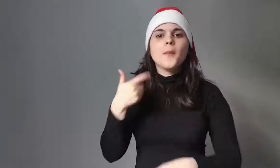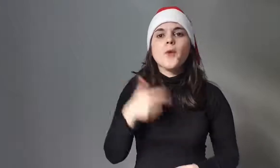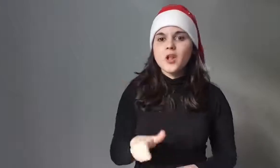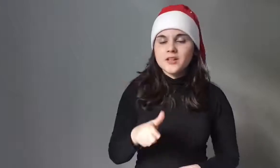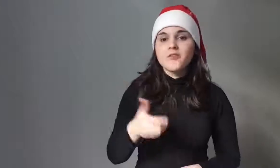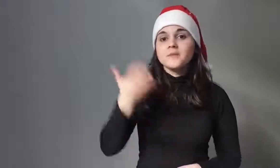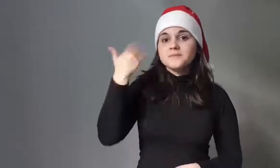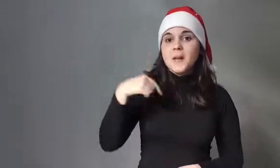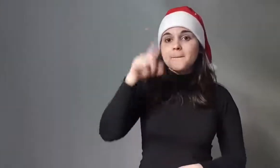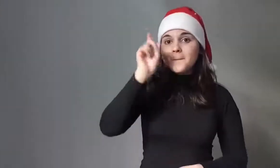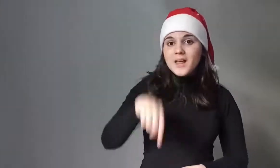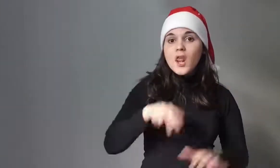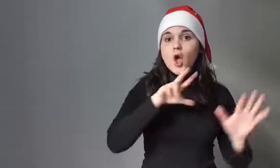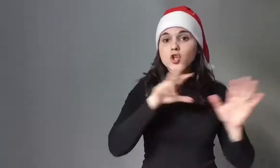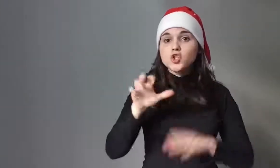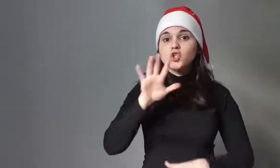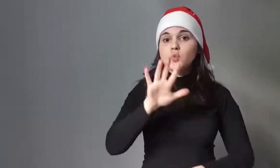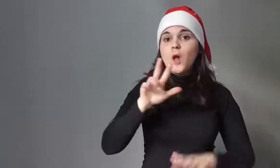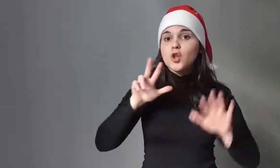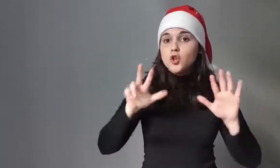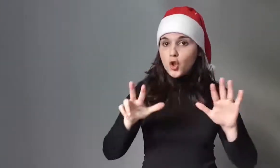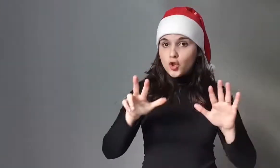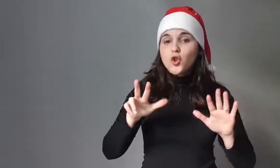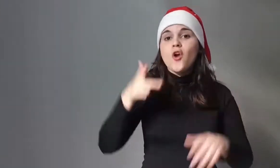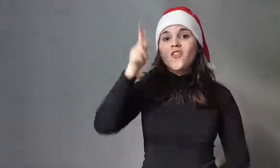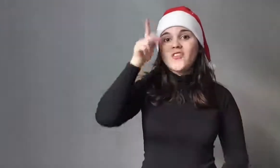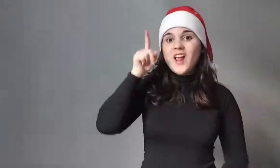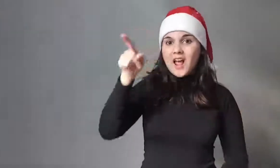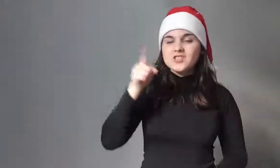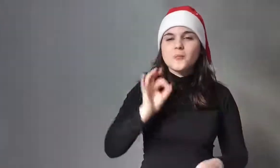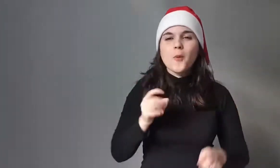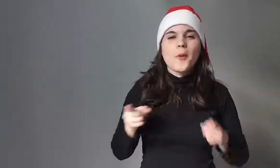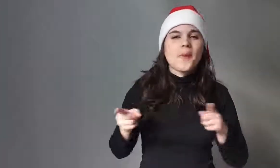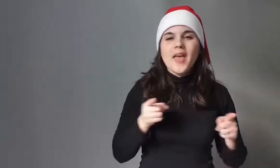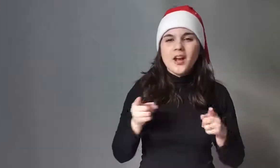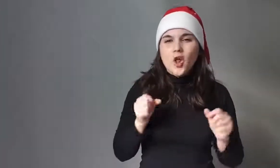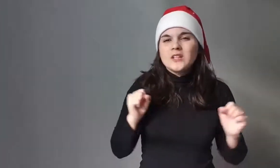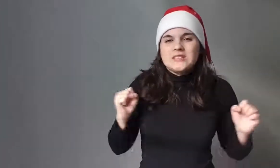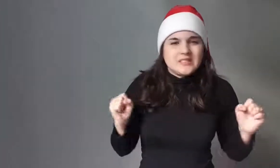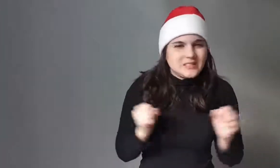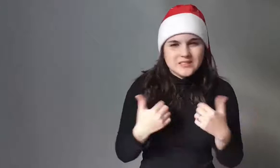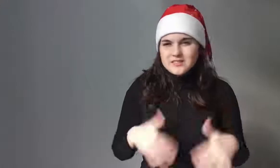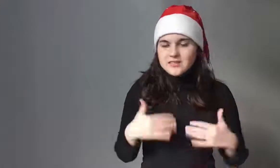because in France in 1858 there was a harsh winter